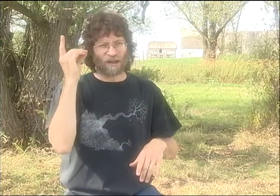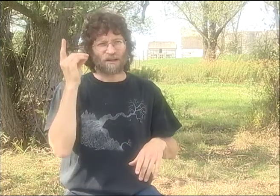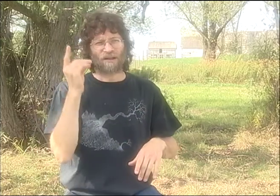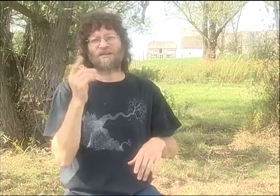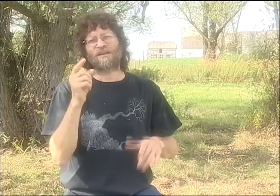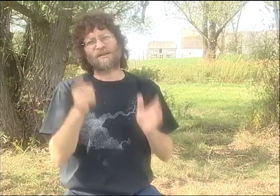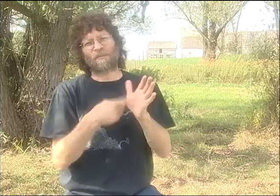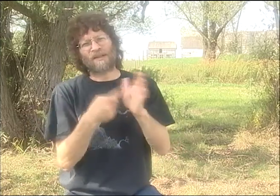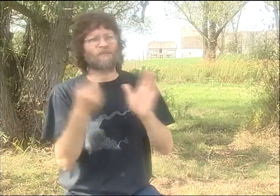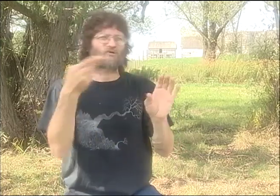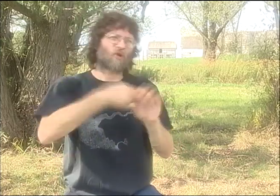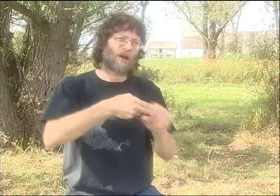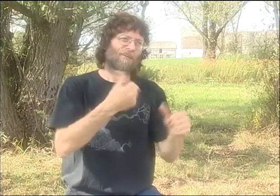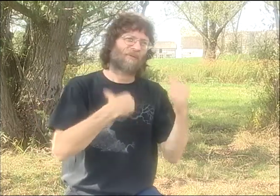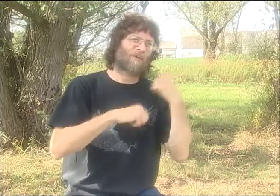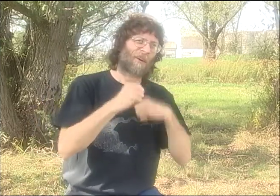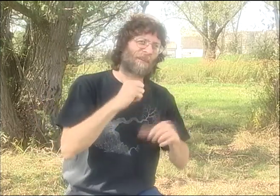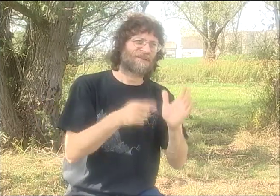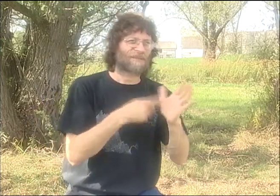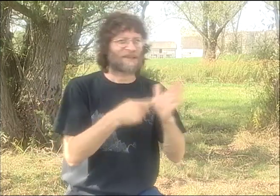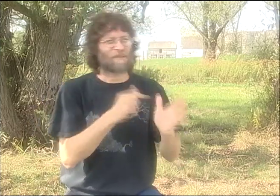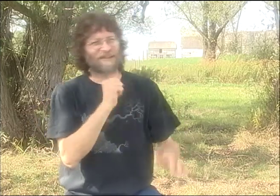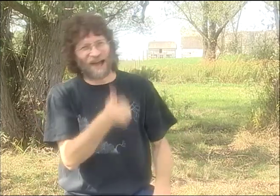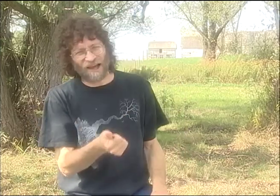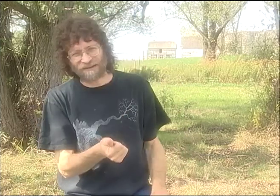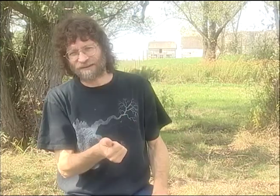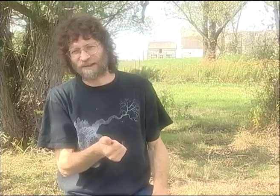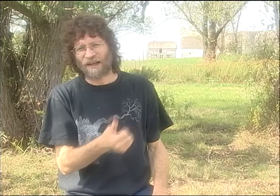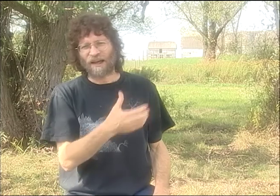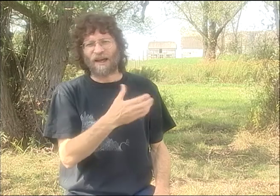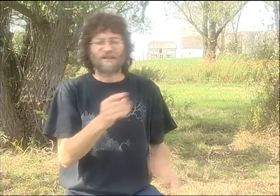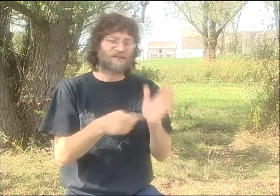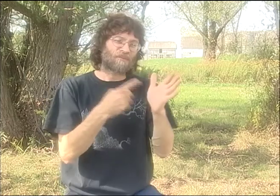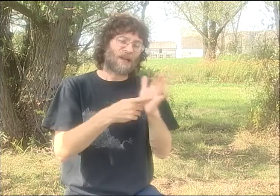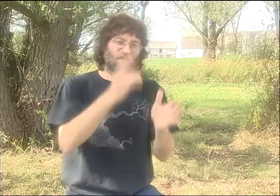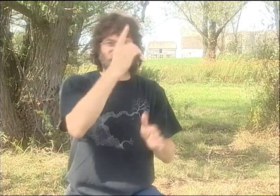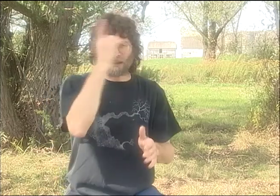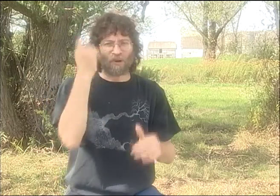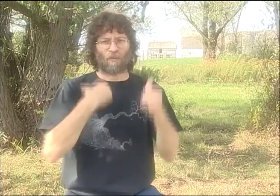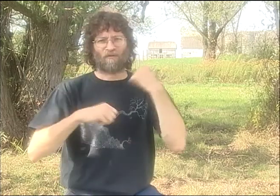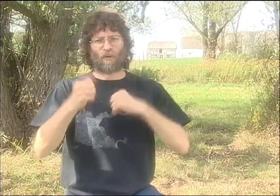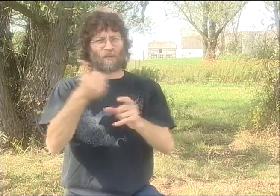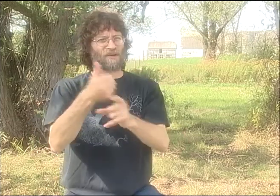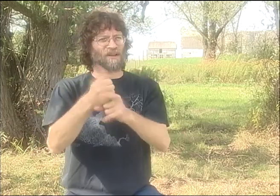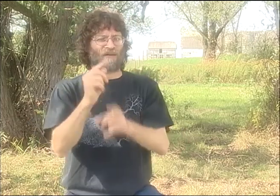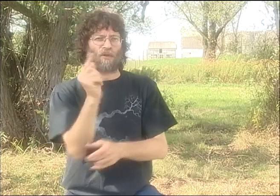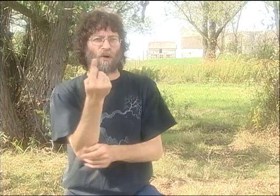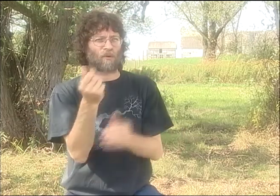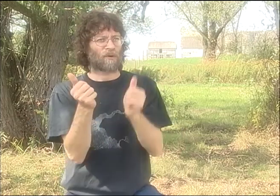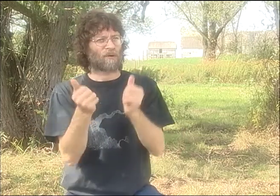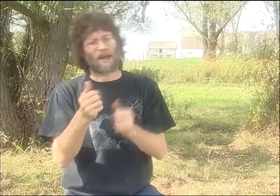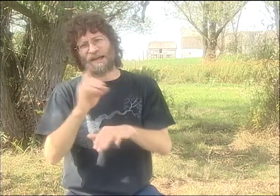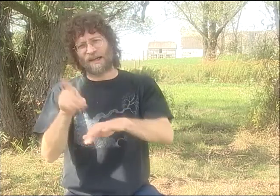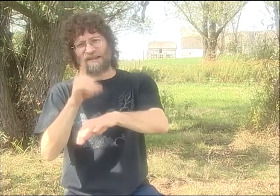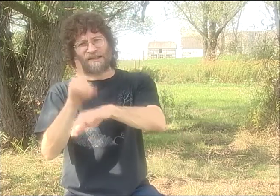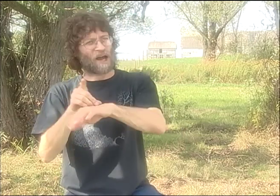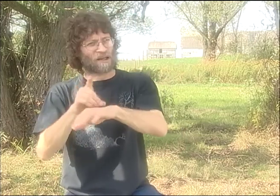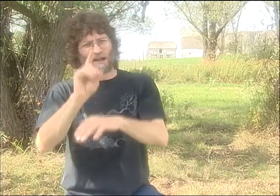PETER AND I WERE TRAVELING AROUND AND WE WERE PERFORMING, BUT SOMETIMES DEBBIE WOULD JOIN THESE PERFORMANCES, SOMETIMES NOT.